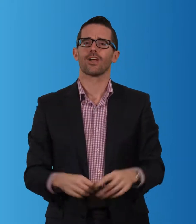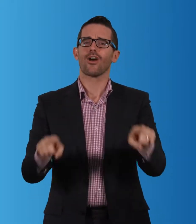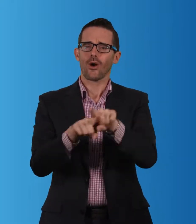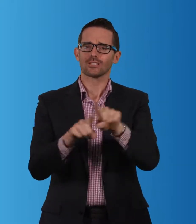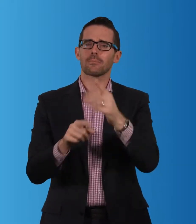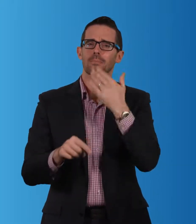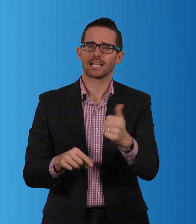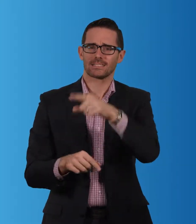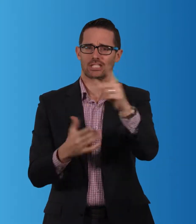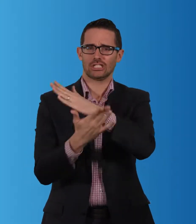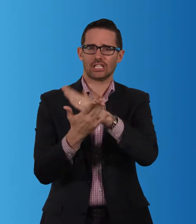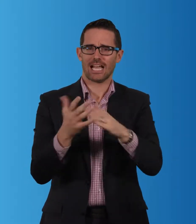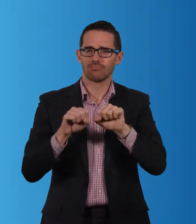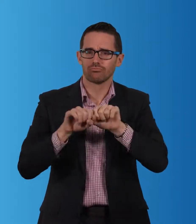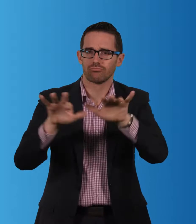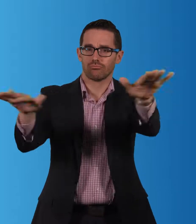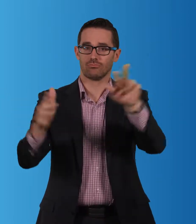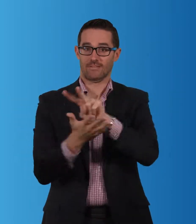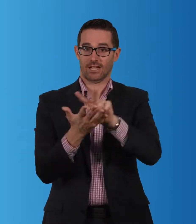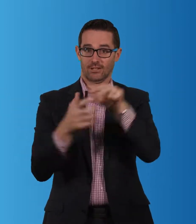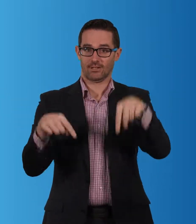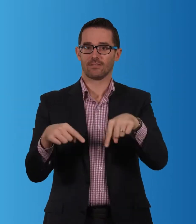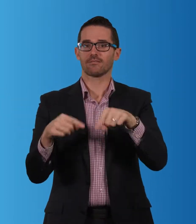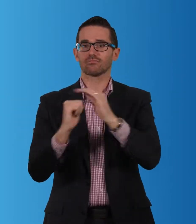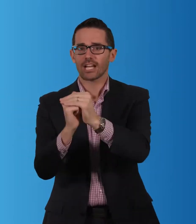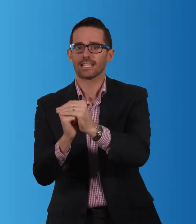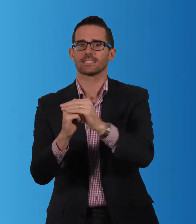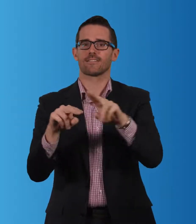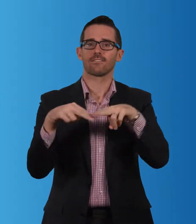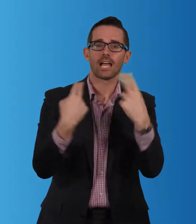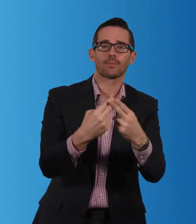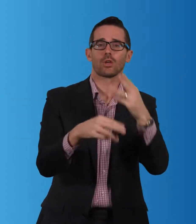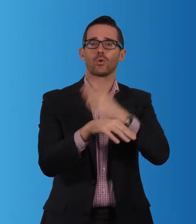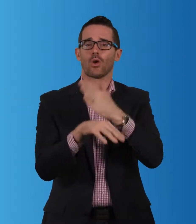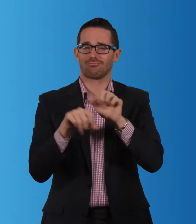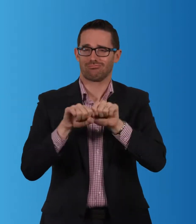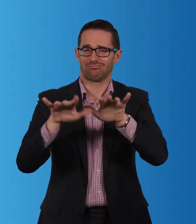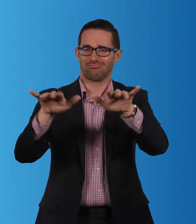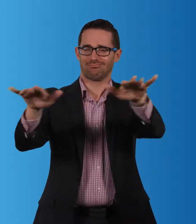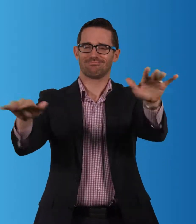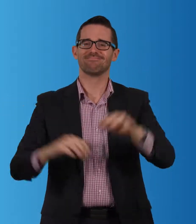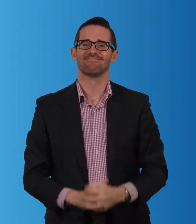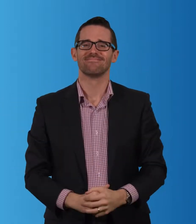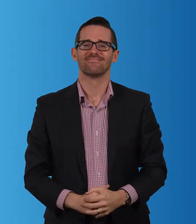Please also share this video with your friends, family and co-workers. Help us get the word out there.